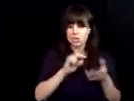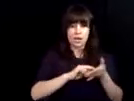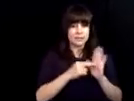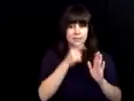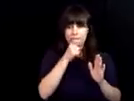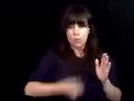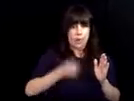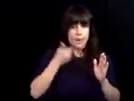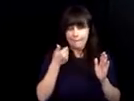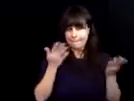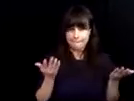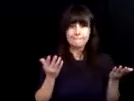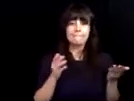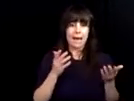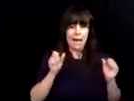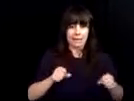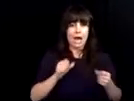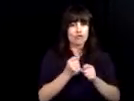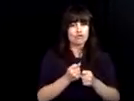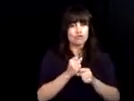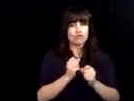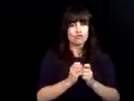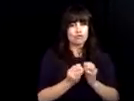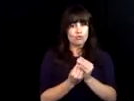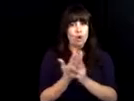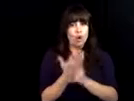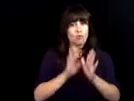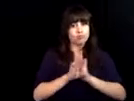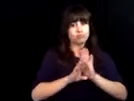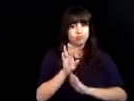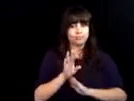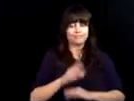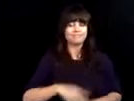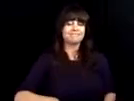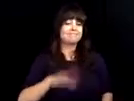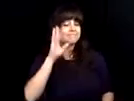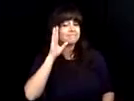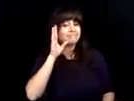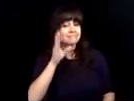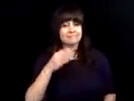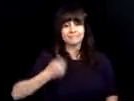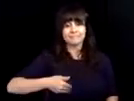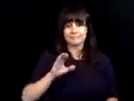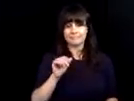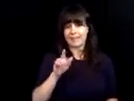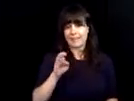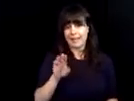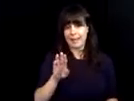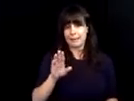view. Thank you, you have allowed me to realize my vision doesn't define me and allowed me to Thank you, you have allowed me to realize my vision doesn't define me